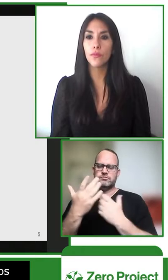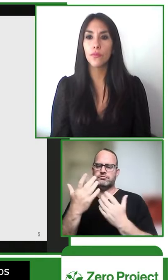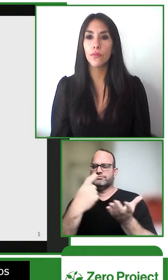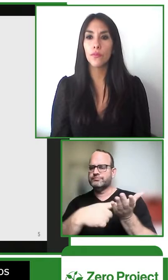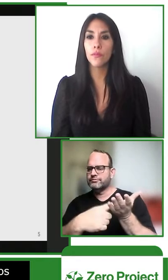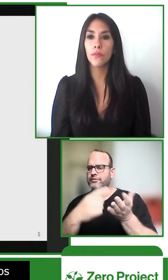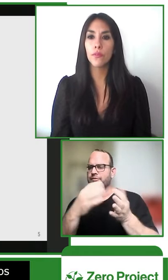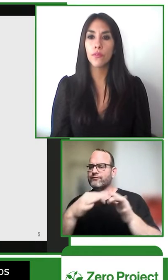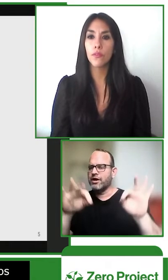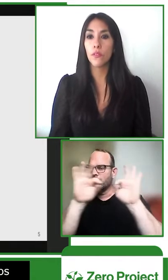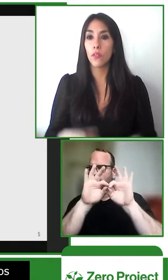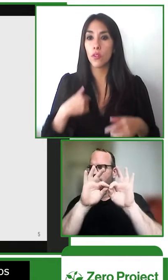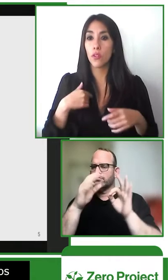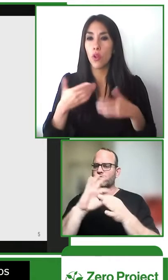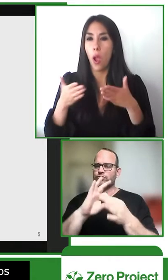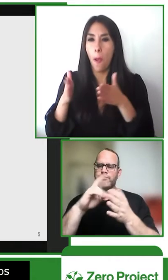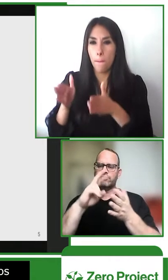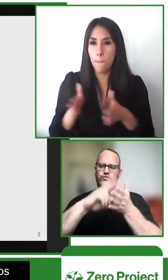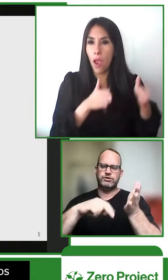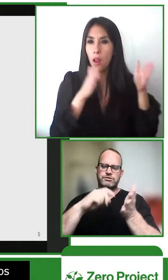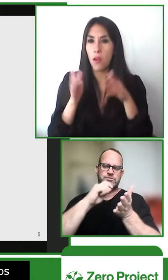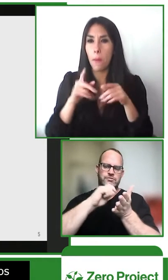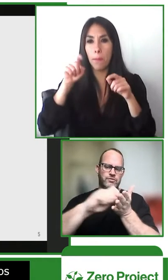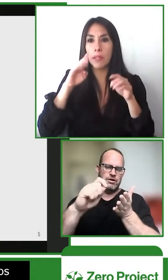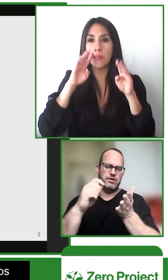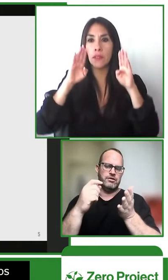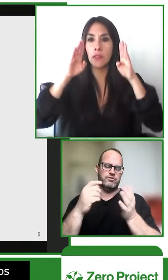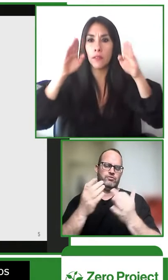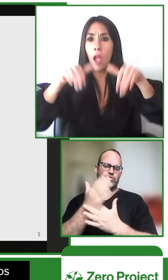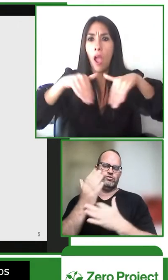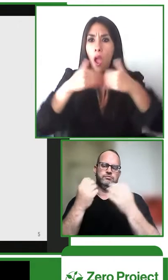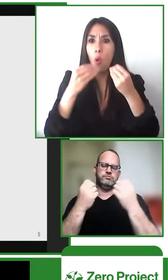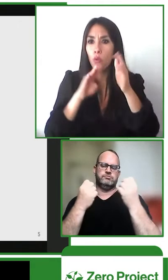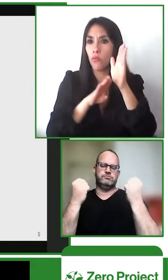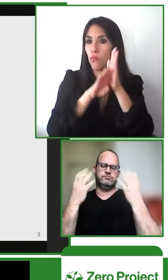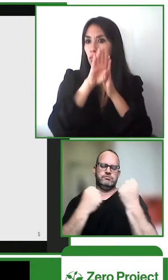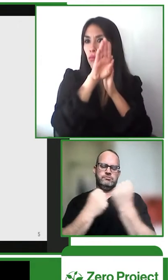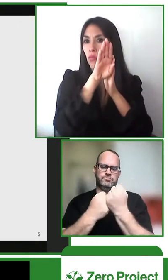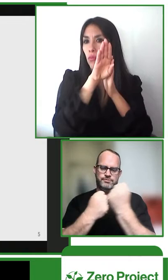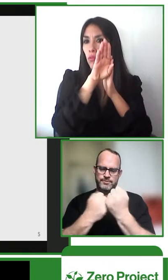different countries we've talked about their values related to developing